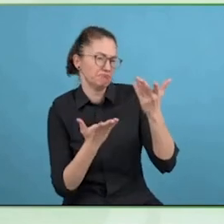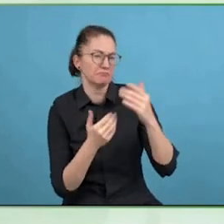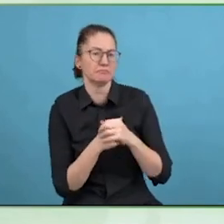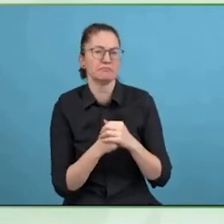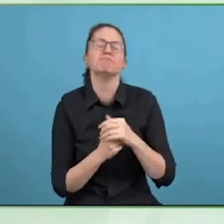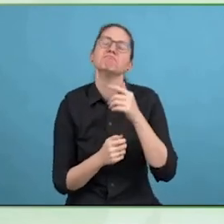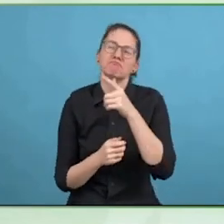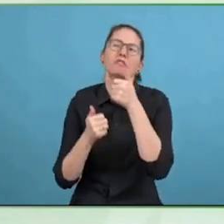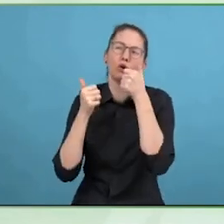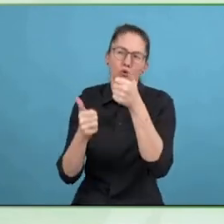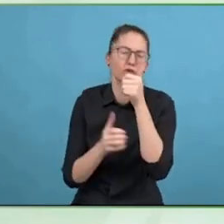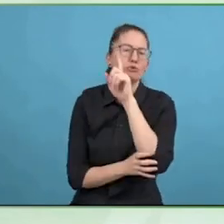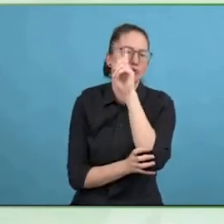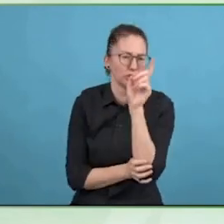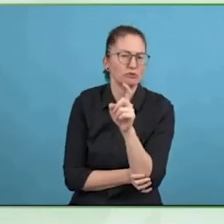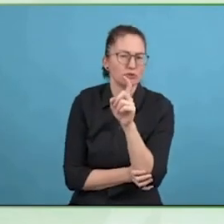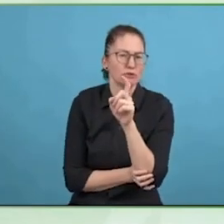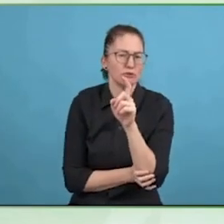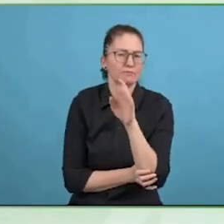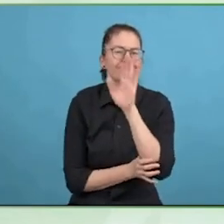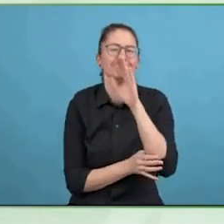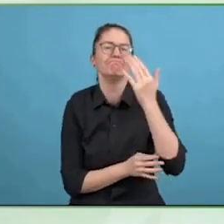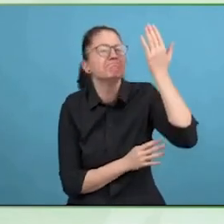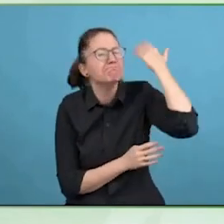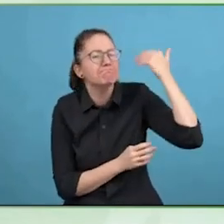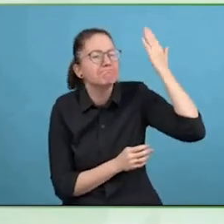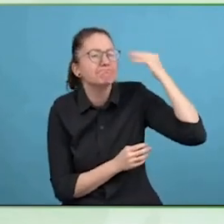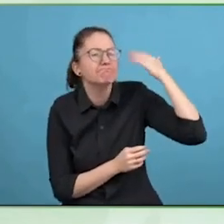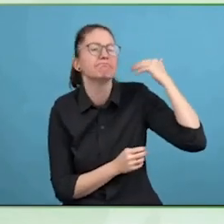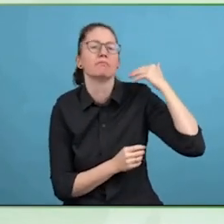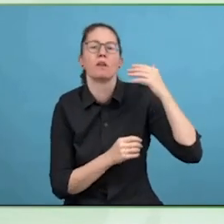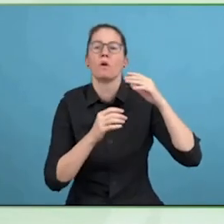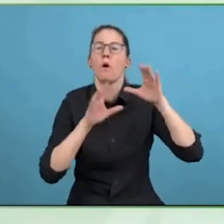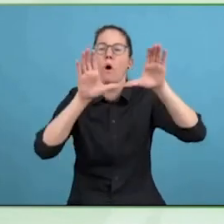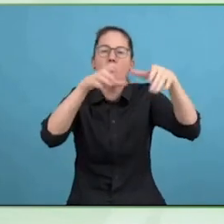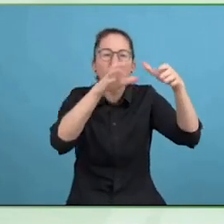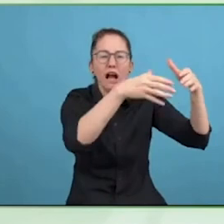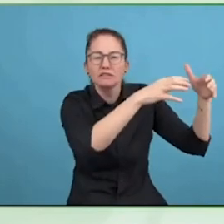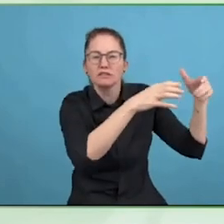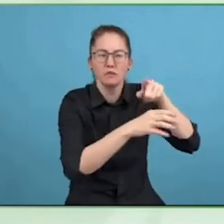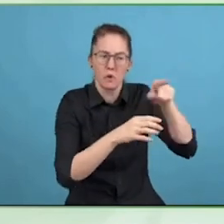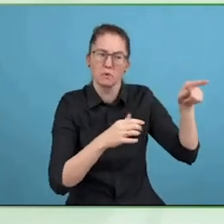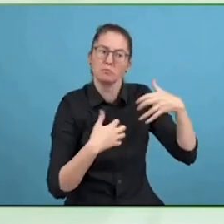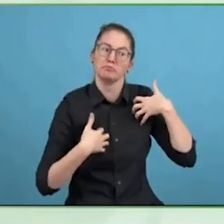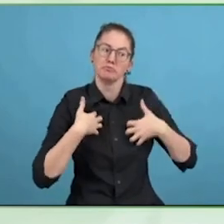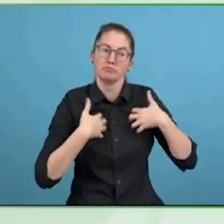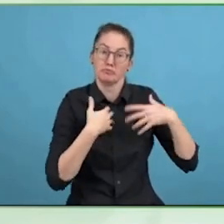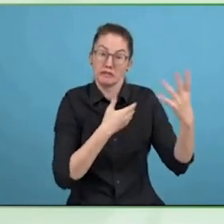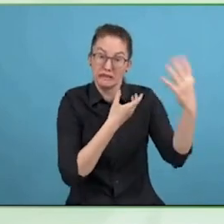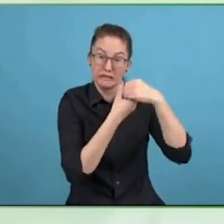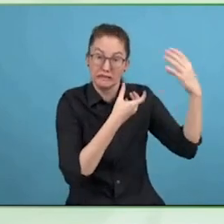are tied with what they want in the chapter so it needs to be very diverse and it cannot just be private industry, it needs to be